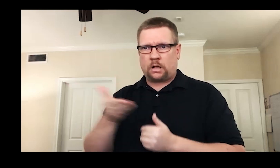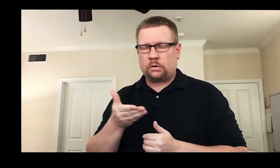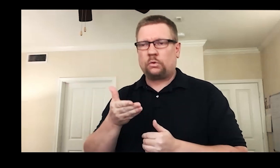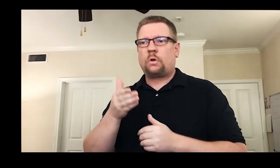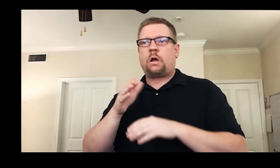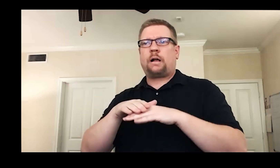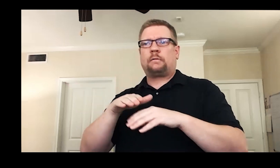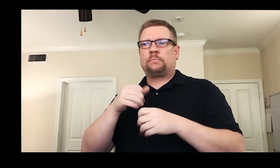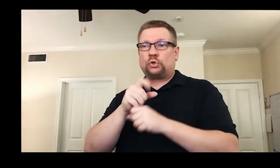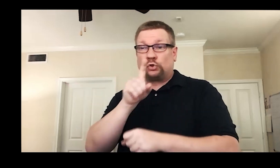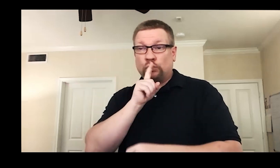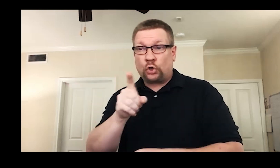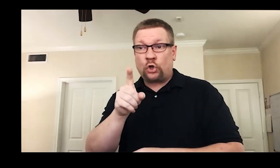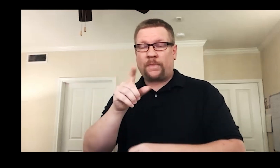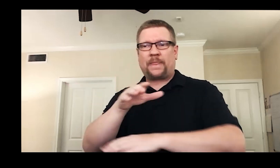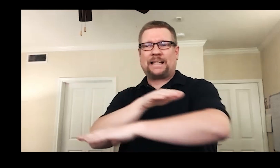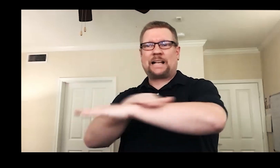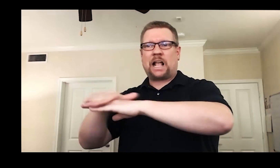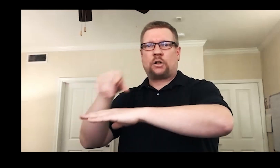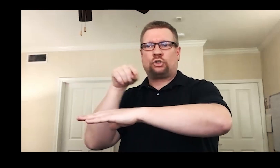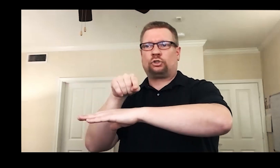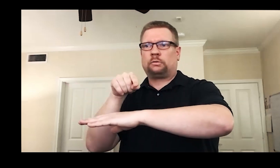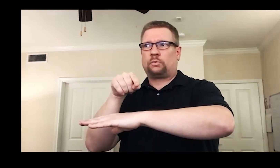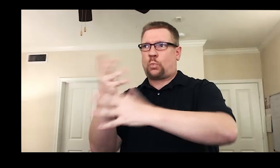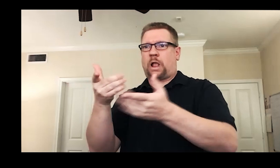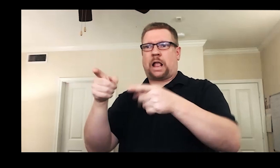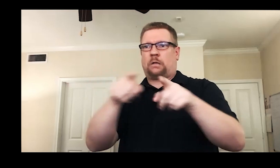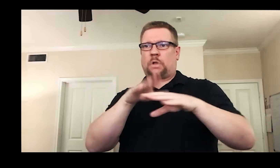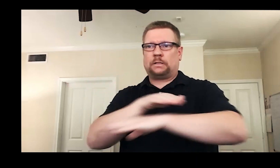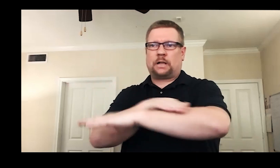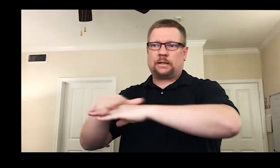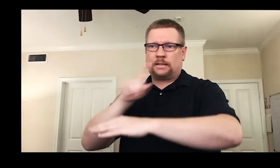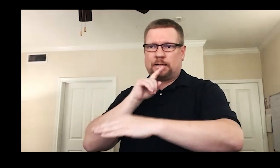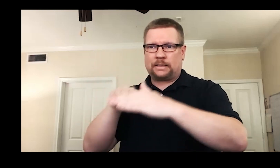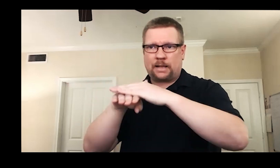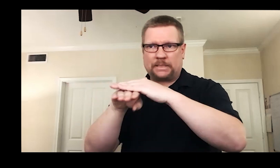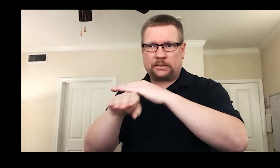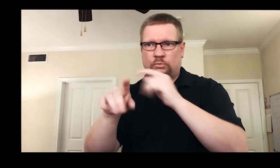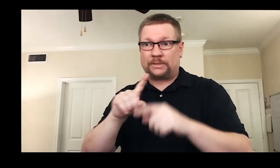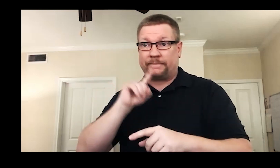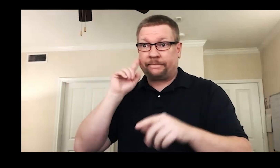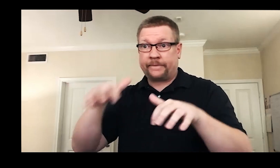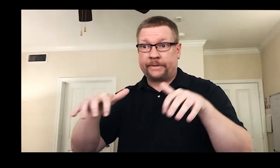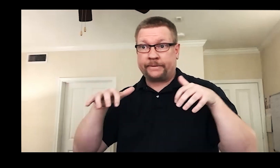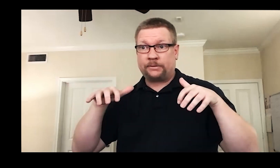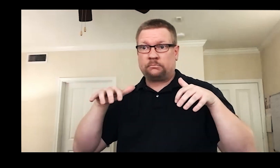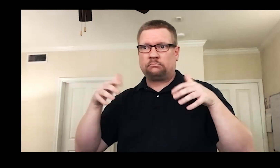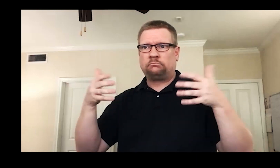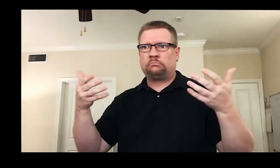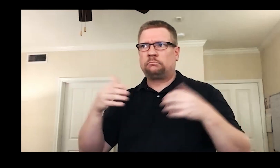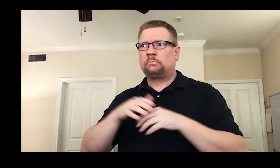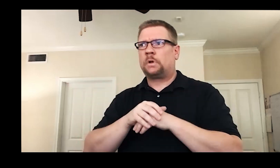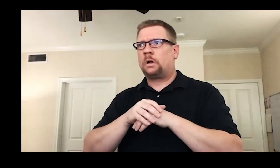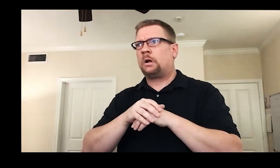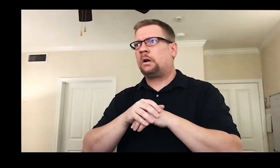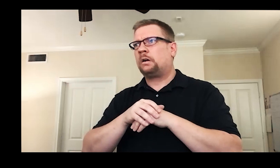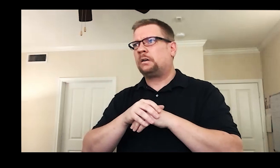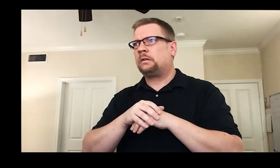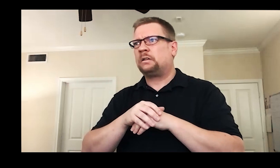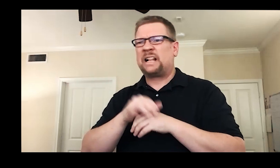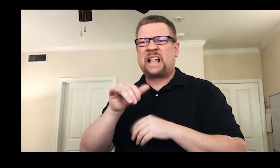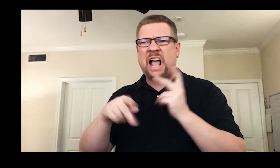the director ensuring the action on stage is accessible to Deaf eyes in the audience. In short,